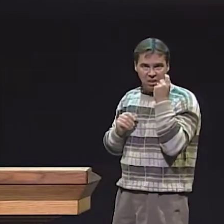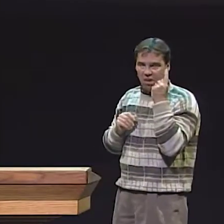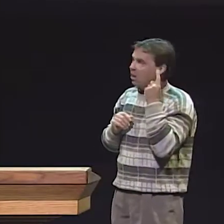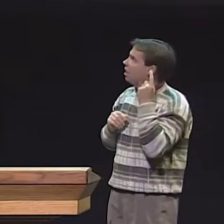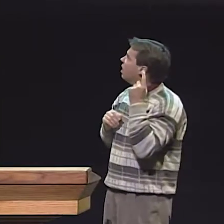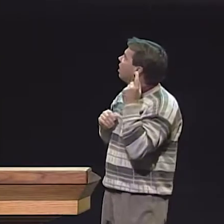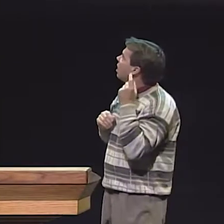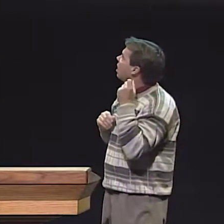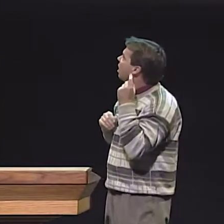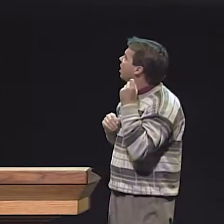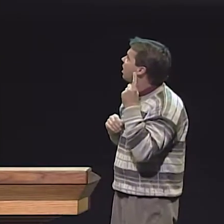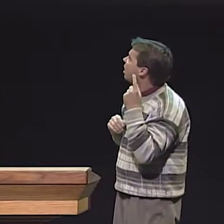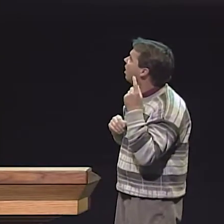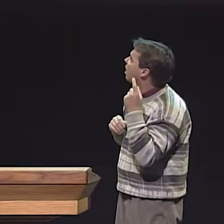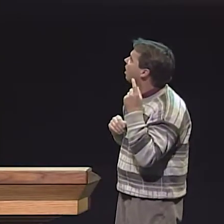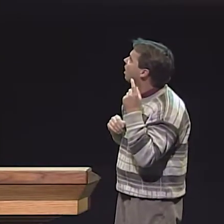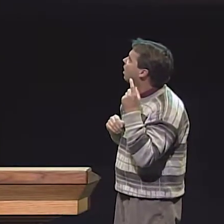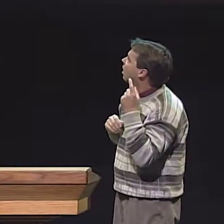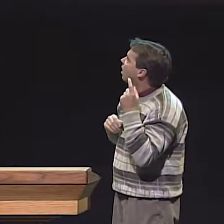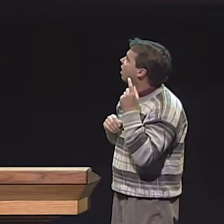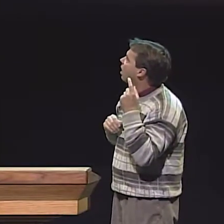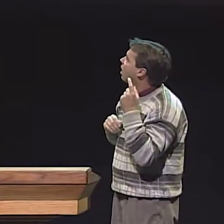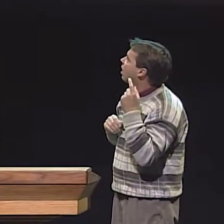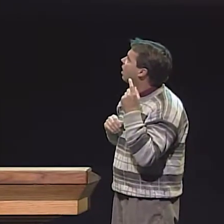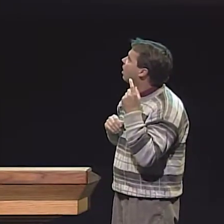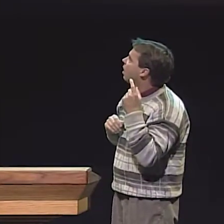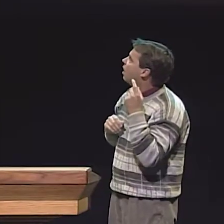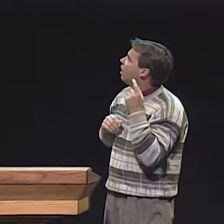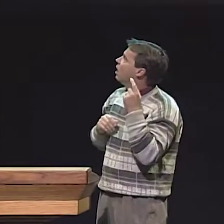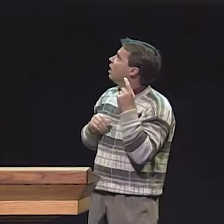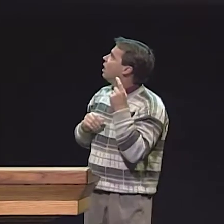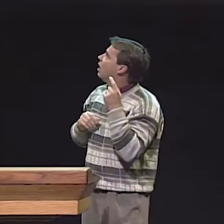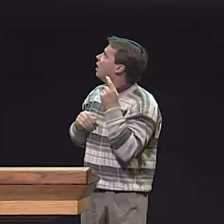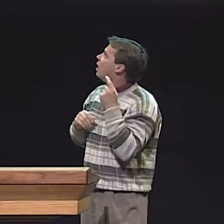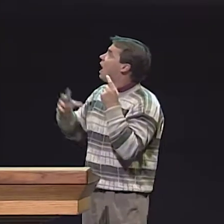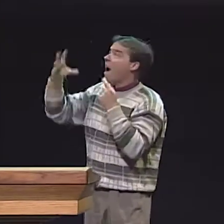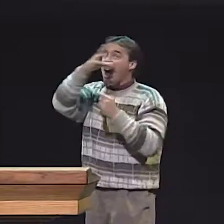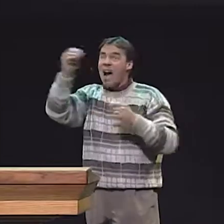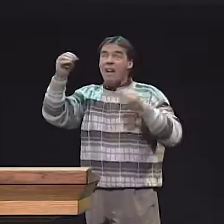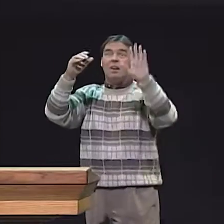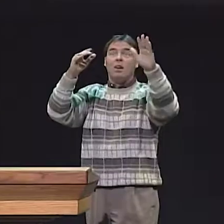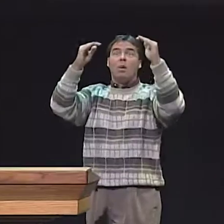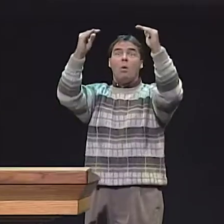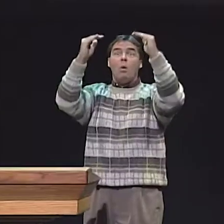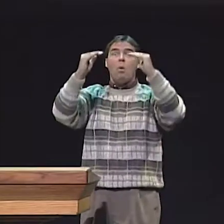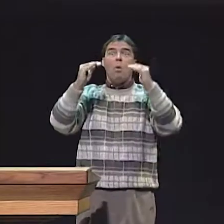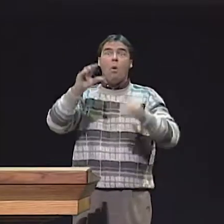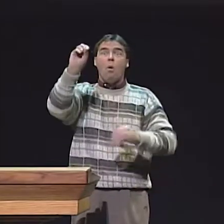THERE ARE 3 DIFFERENT FEATURES WE LOOKED AT-- SINGLE SIGN PRODUCTION, PRODUCTION OF 10 SIGNS, TO SIGN PRODUCTION.